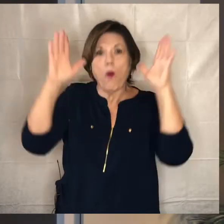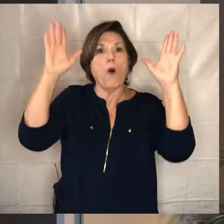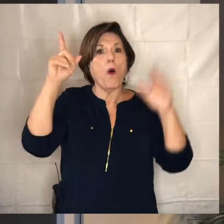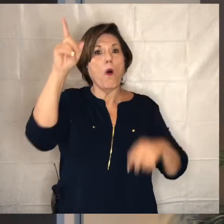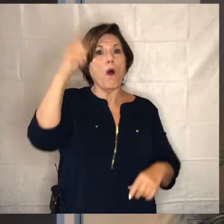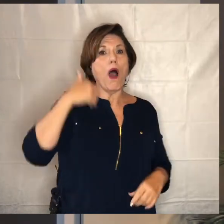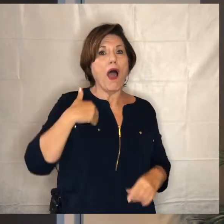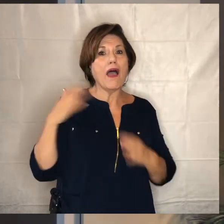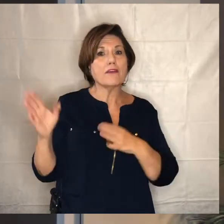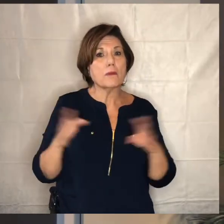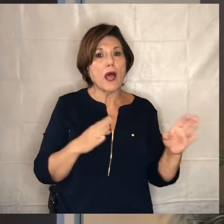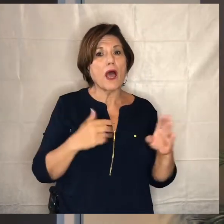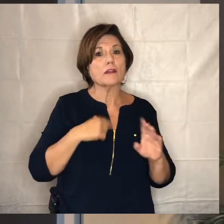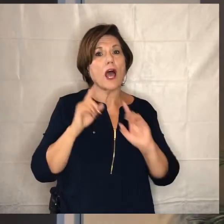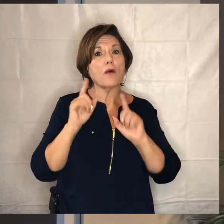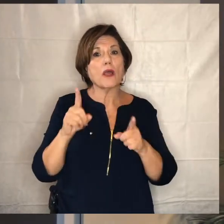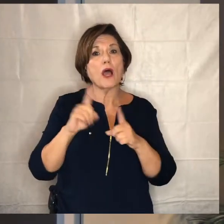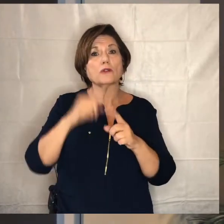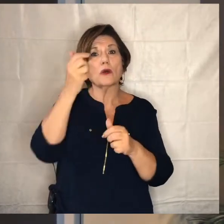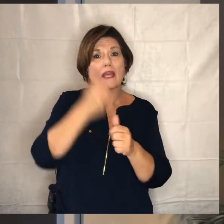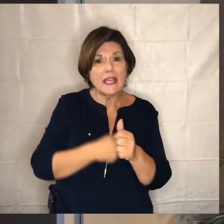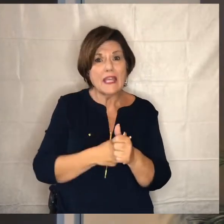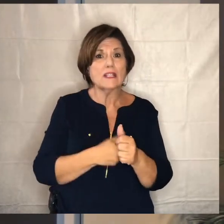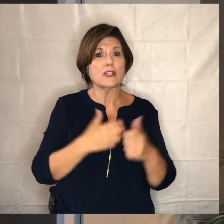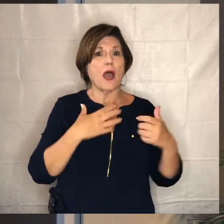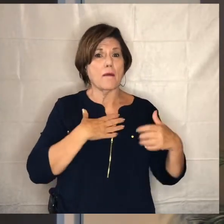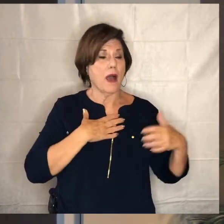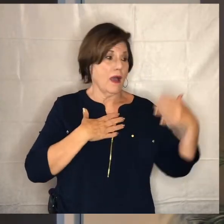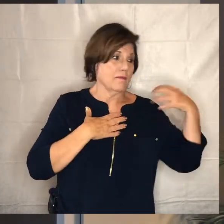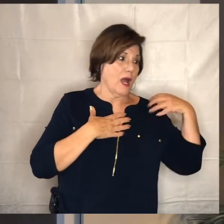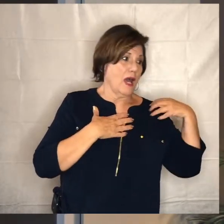i will go to each of my master's debtors and i will reduce the debt